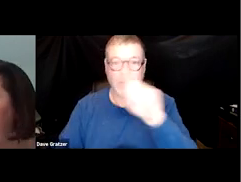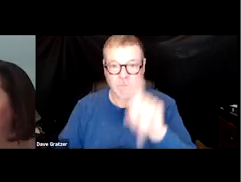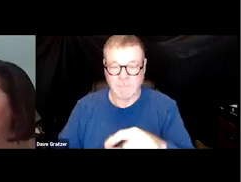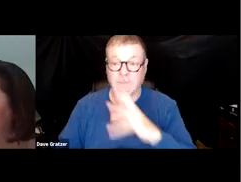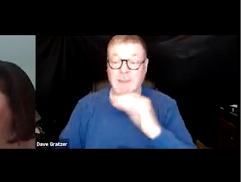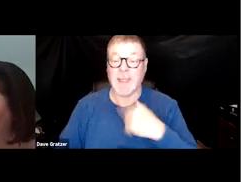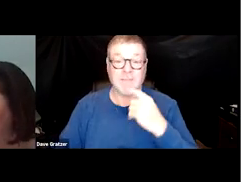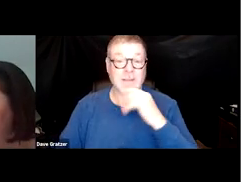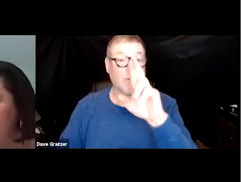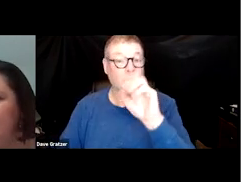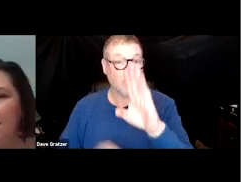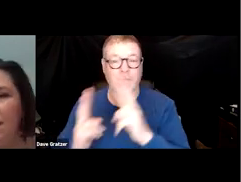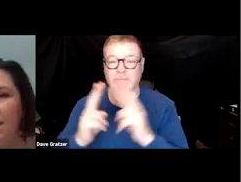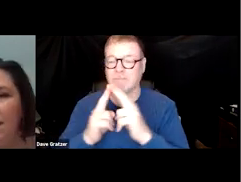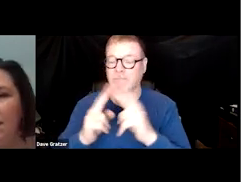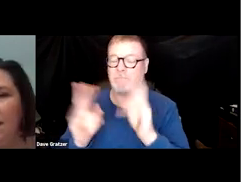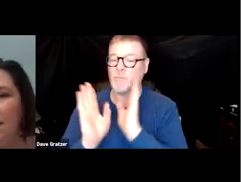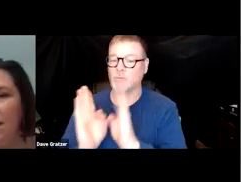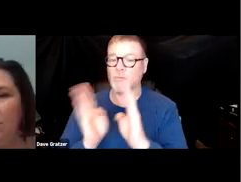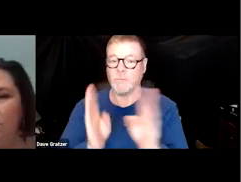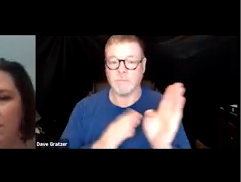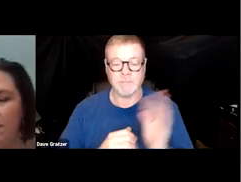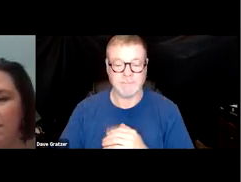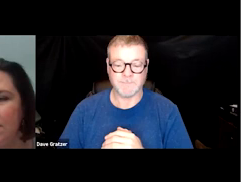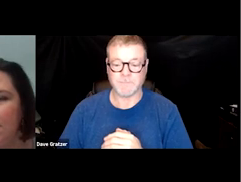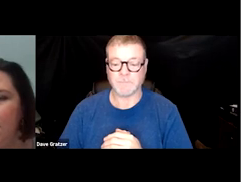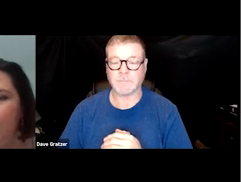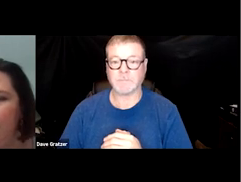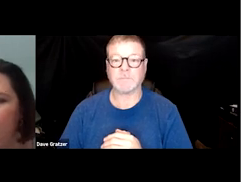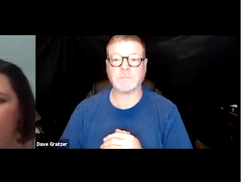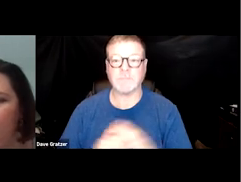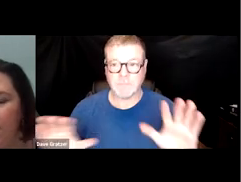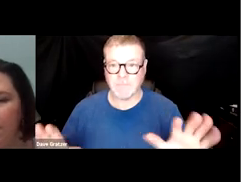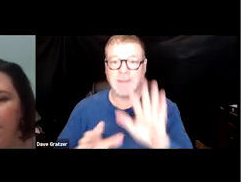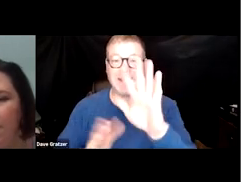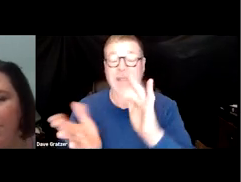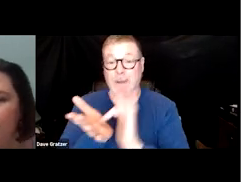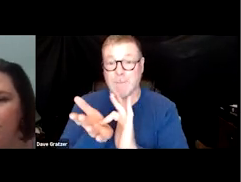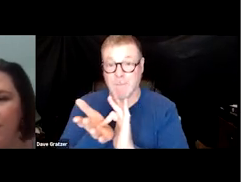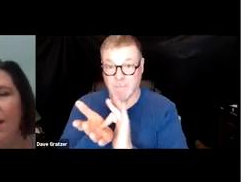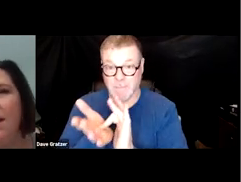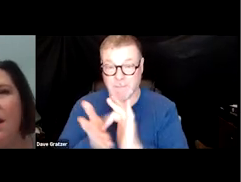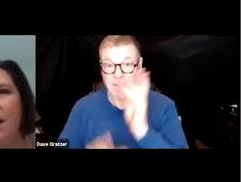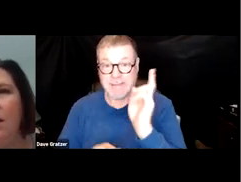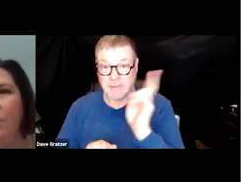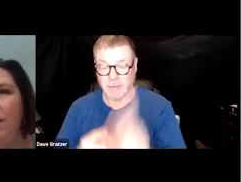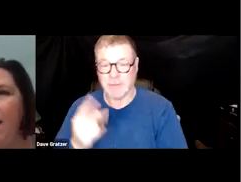Rob was very organized. He knew his medical history.